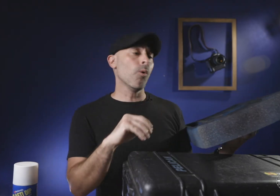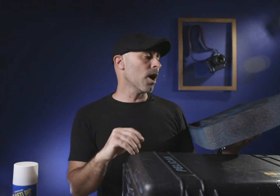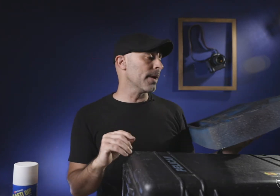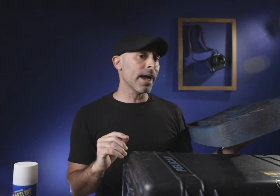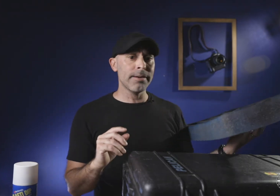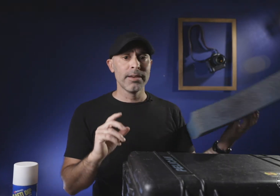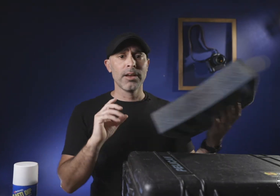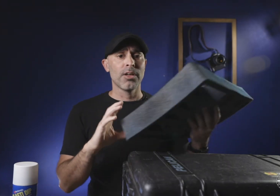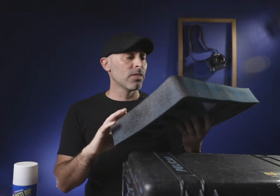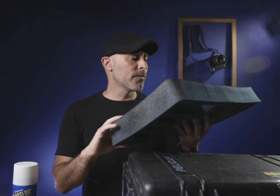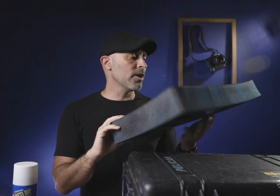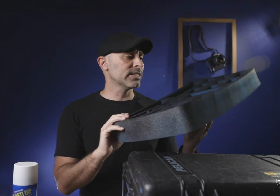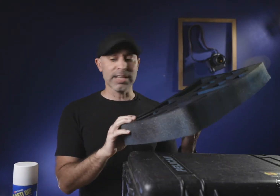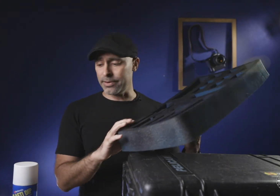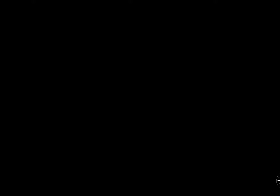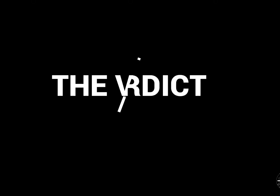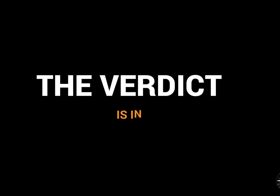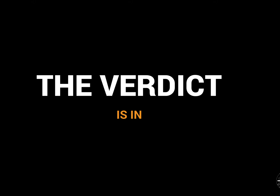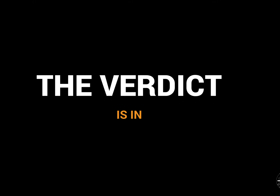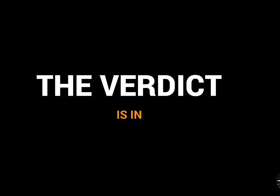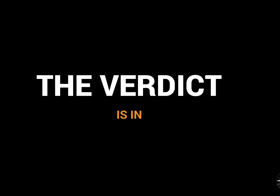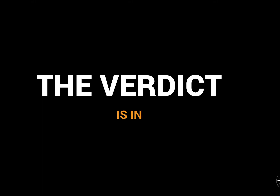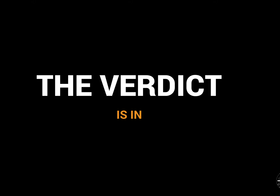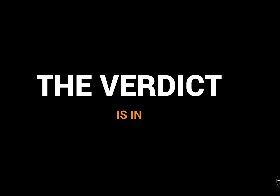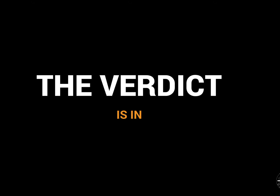hold up and the verdict is in